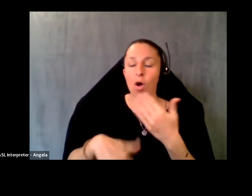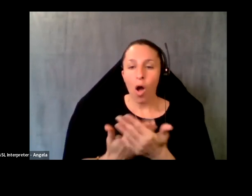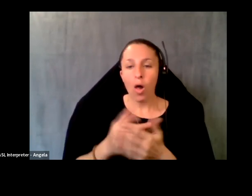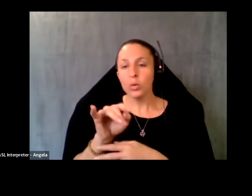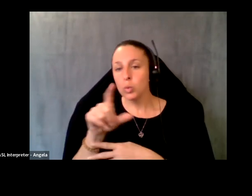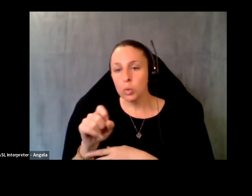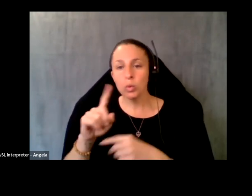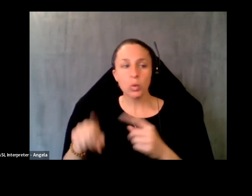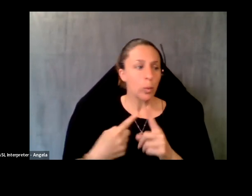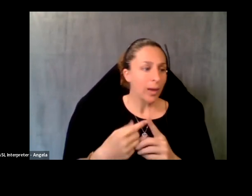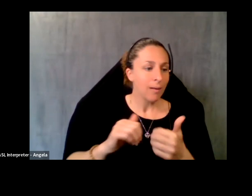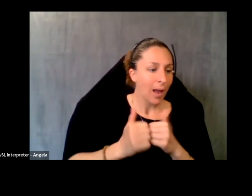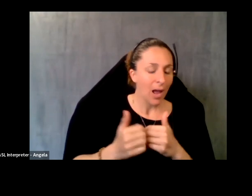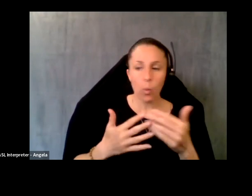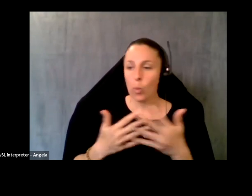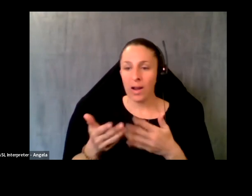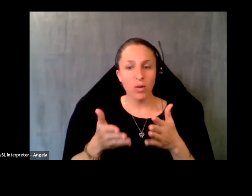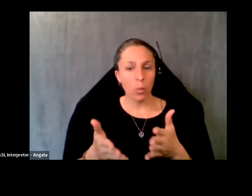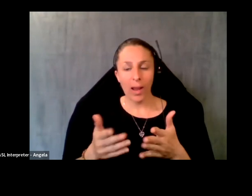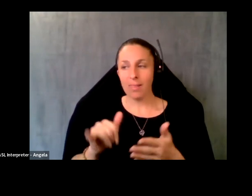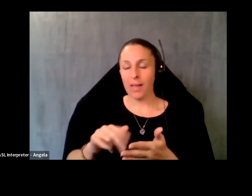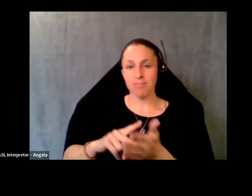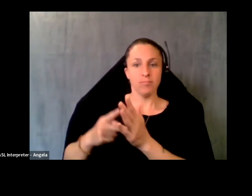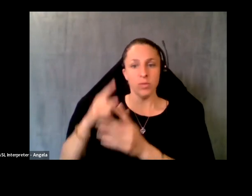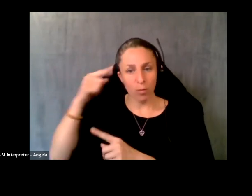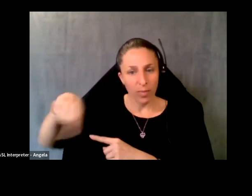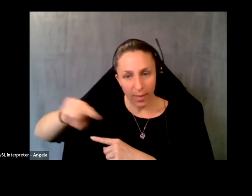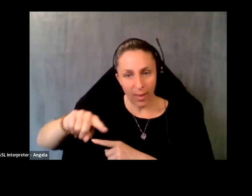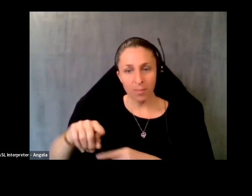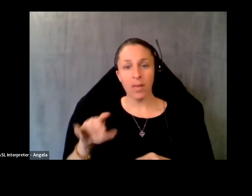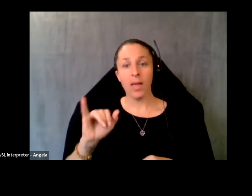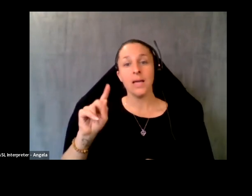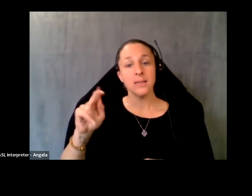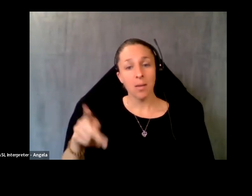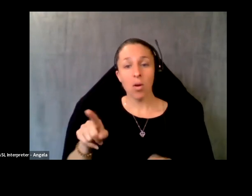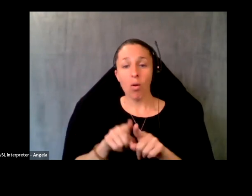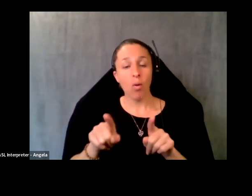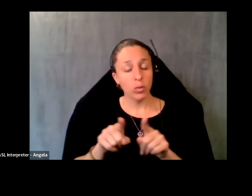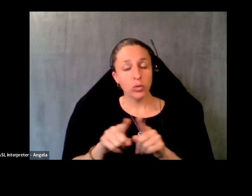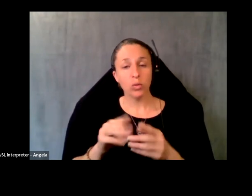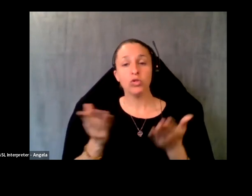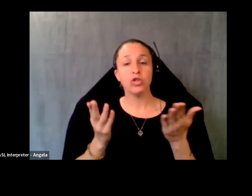how and in whatever way is meaningful for them. ITUP also serves as a connector and a convenor,